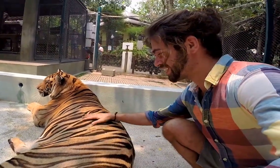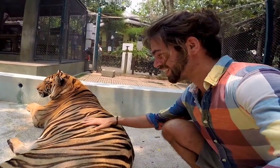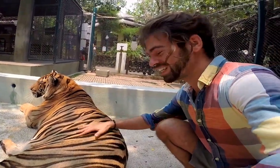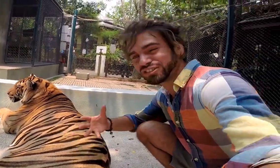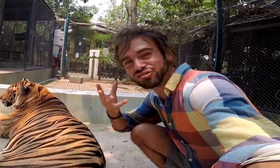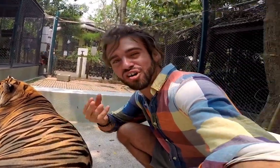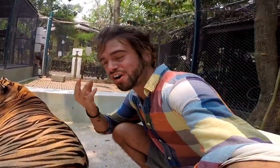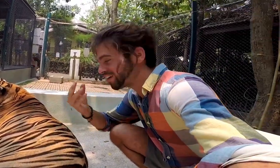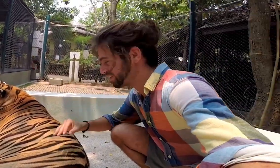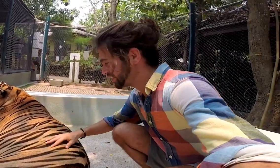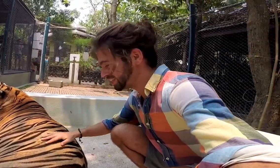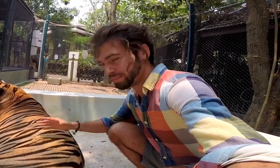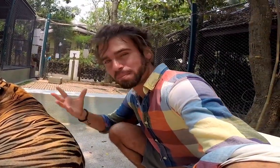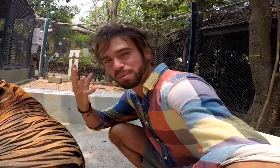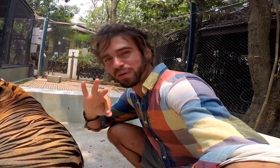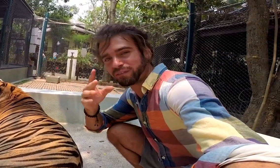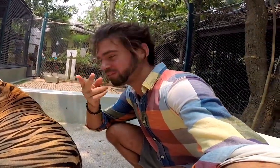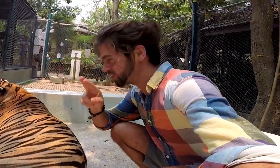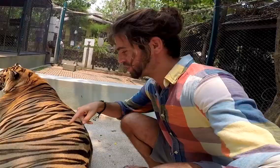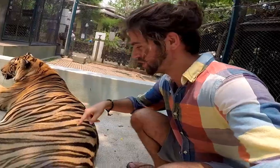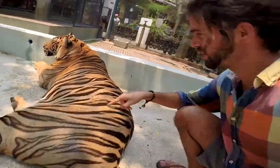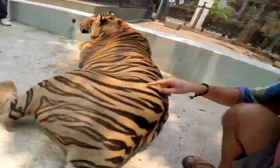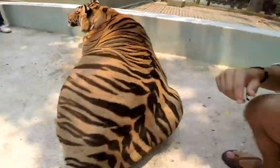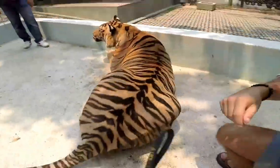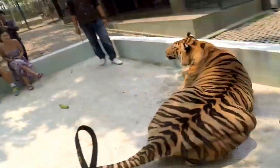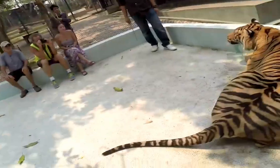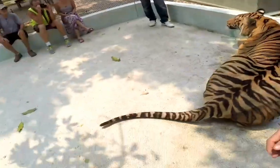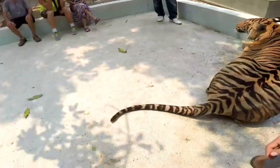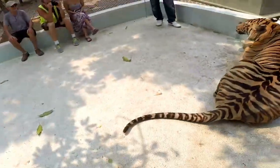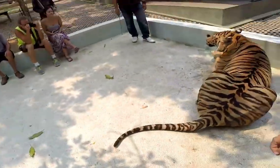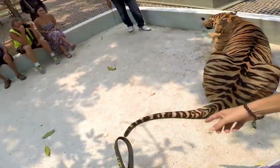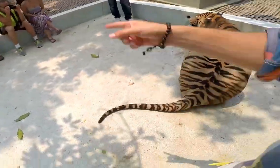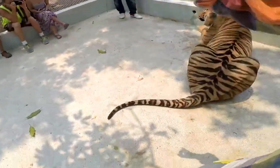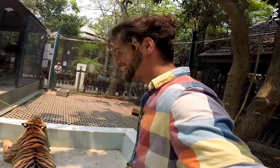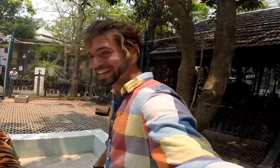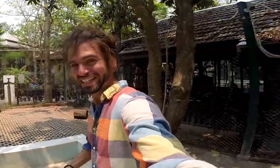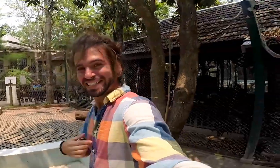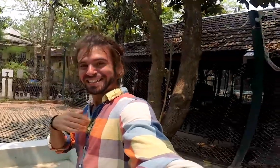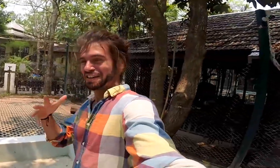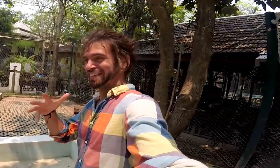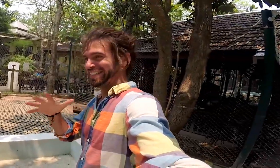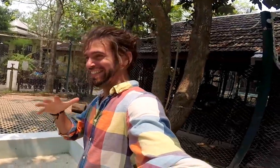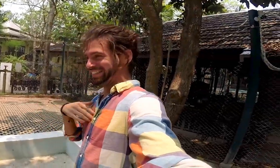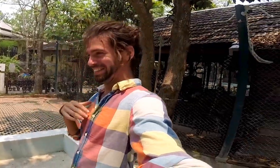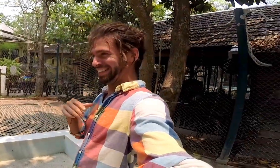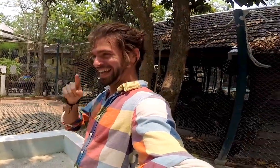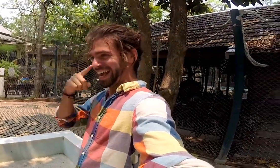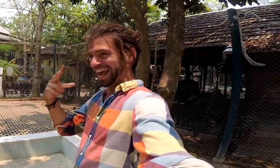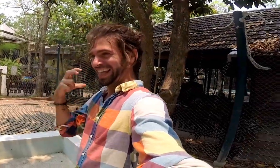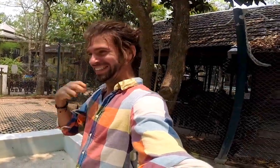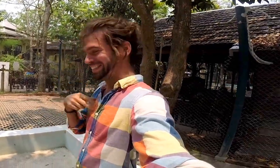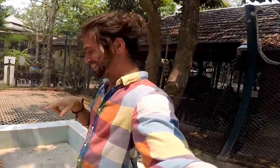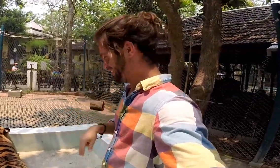So soft, the fur is beautiful! I'm a little nervous, thought maybe he would try to bite me.